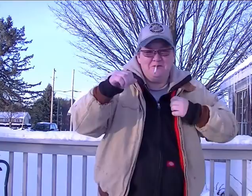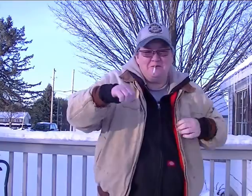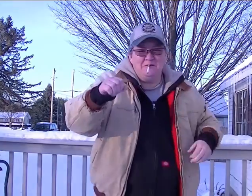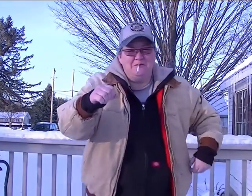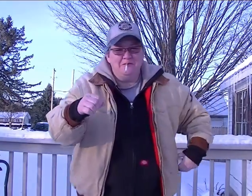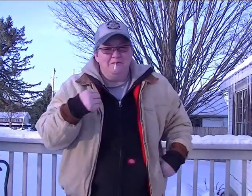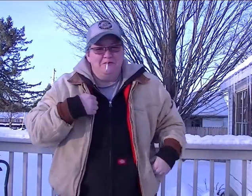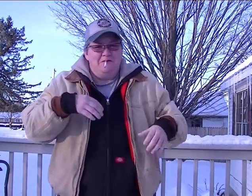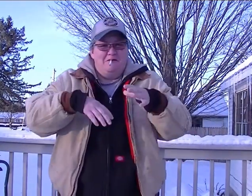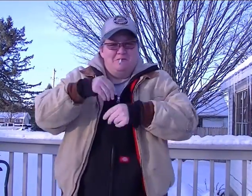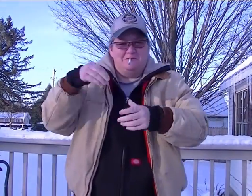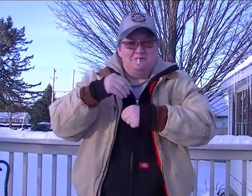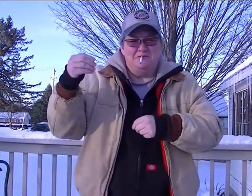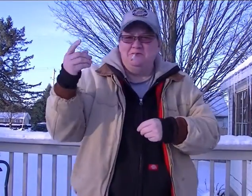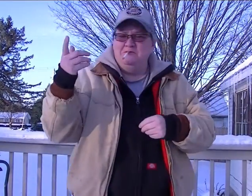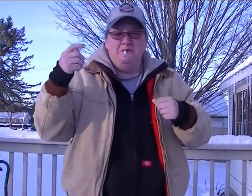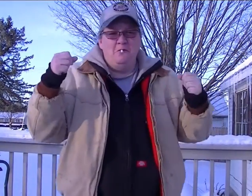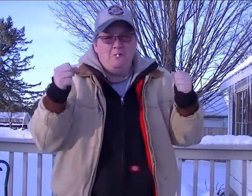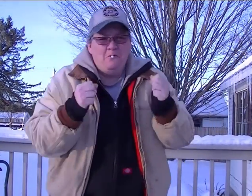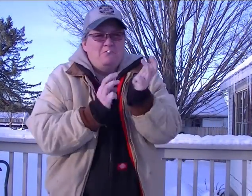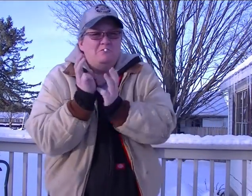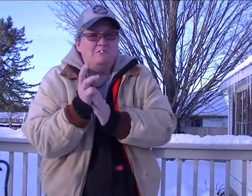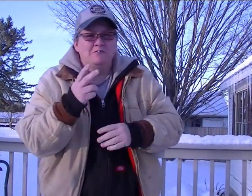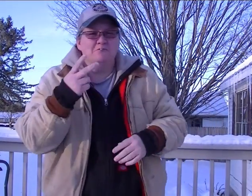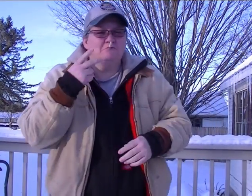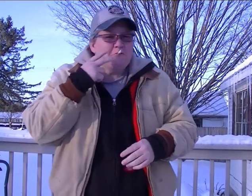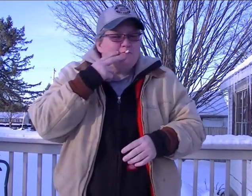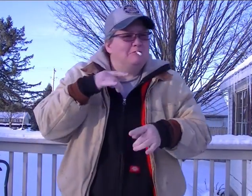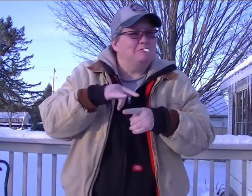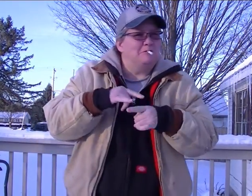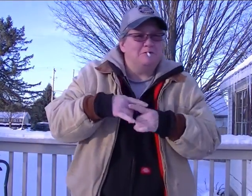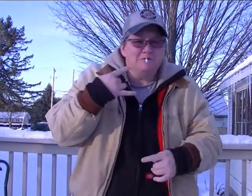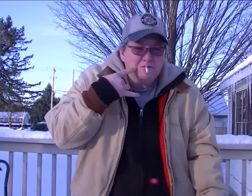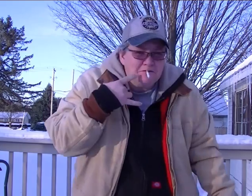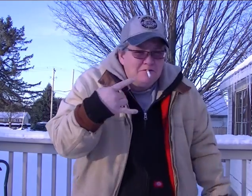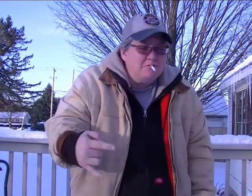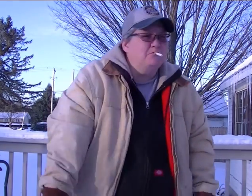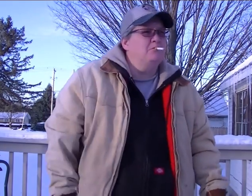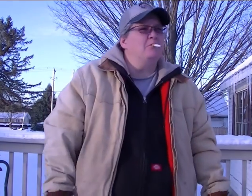Yeah I'm outside in this COLD weather Smoking cigarettes...see?